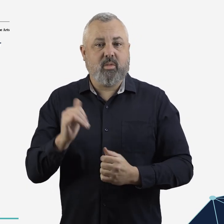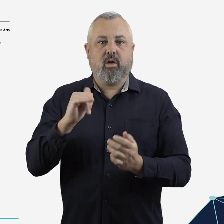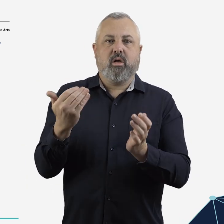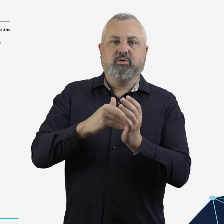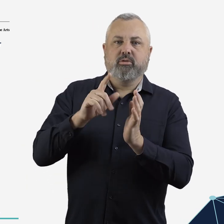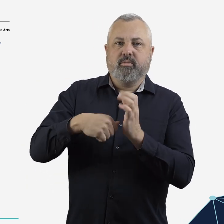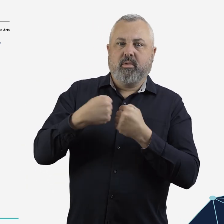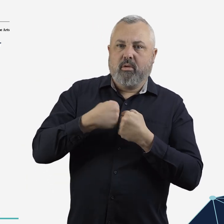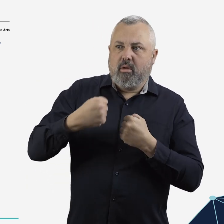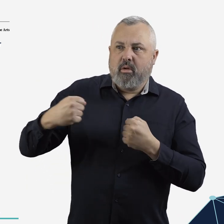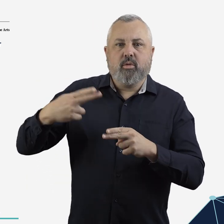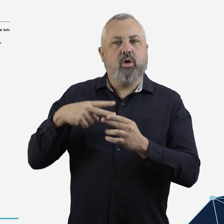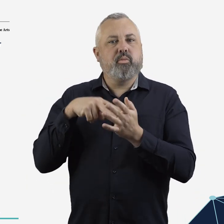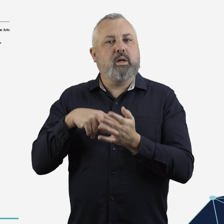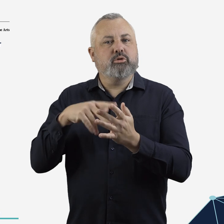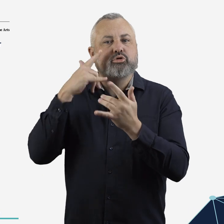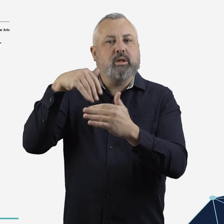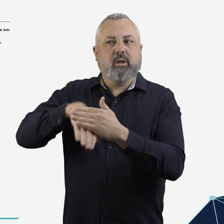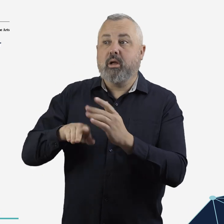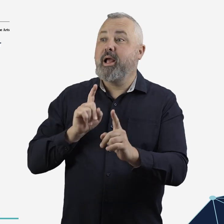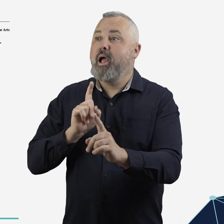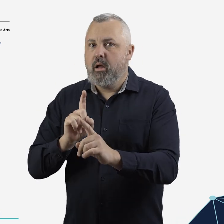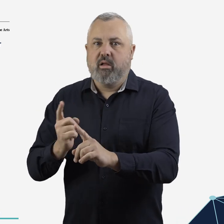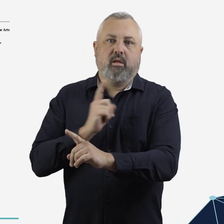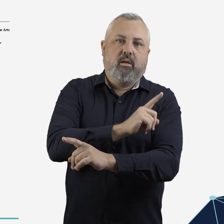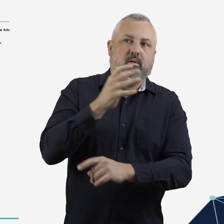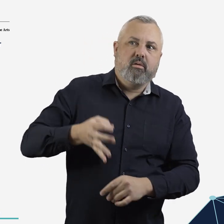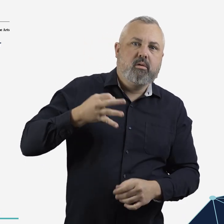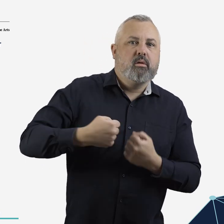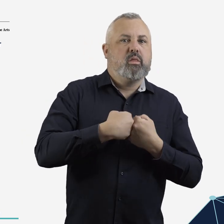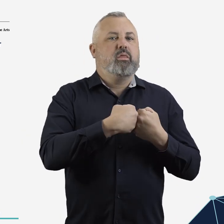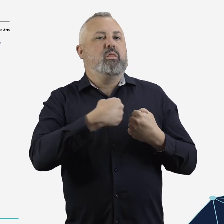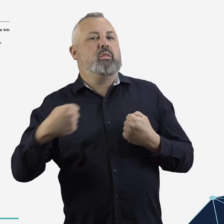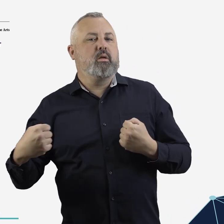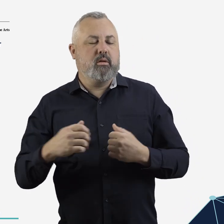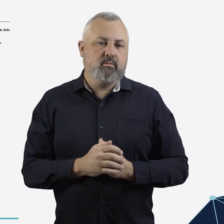extended wait and hold times when checking into flights